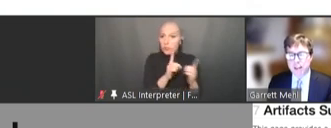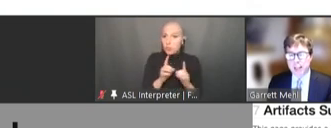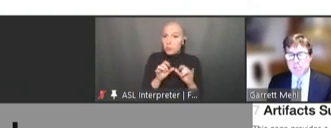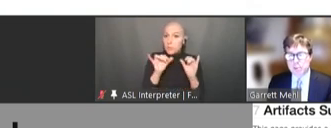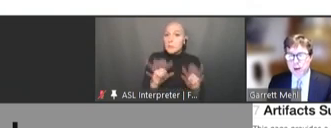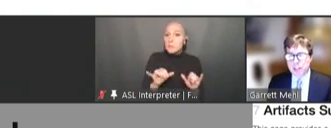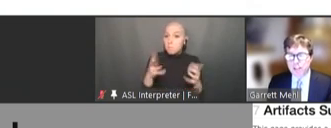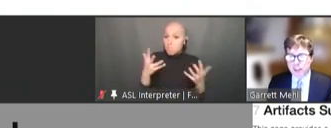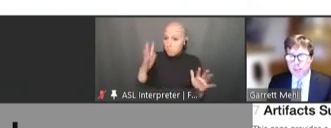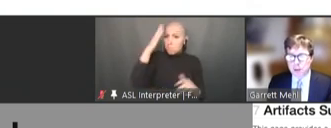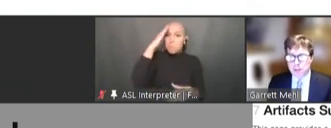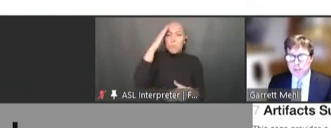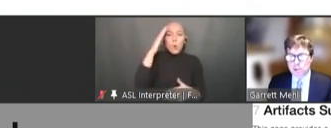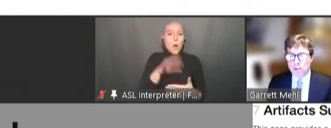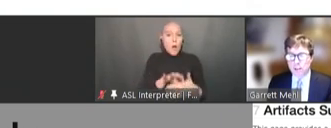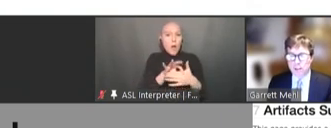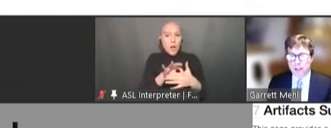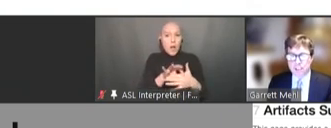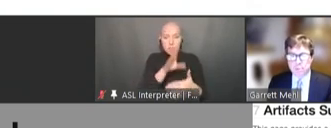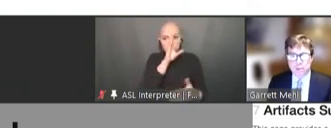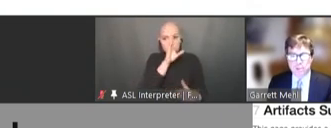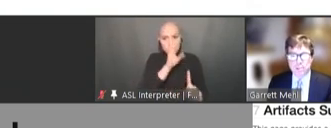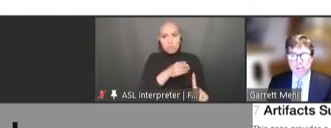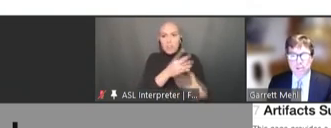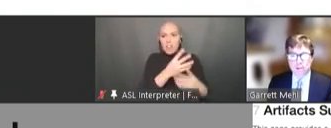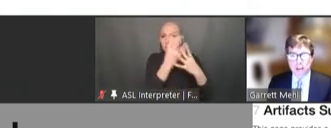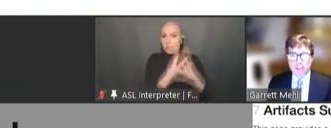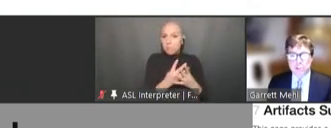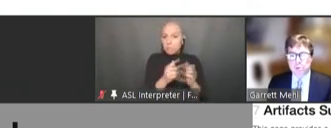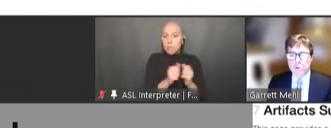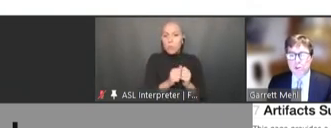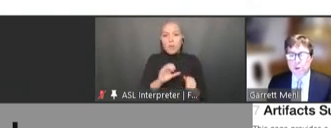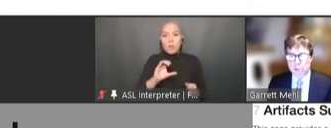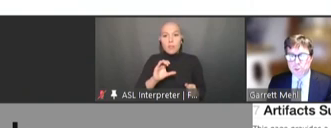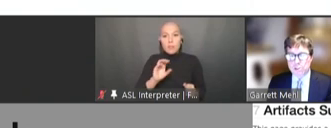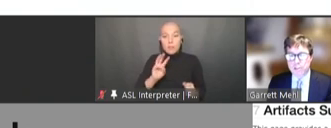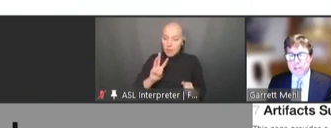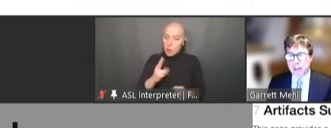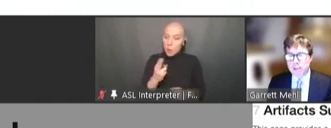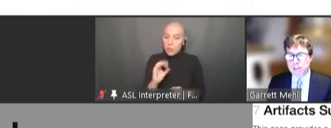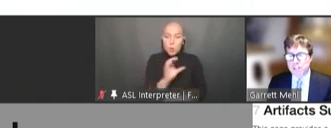has been directly vetted by WHO clinical experts. This approach also ensures that countries can